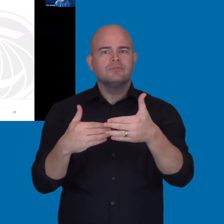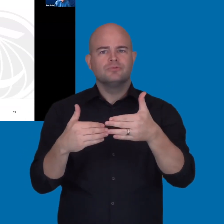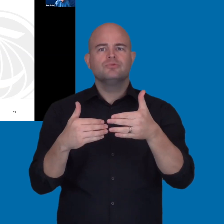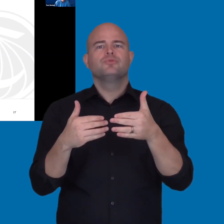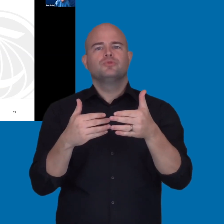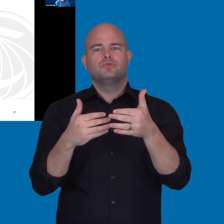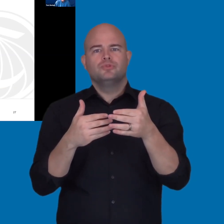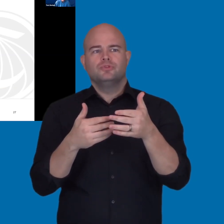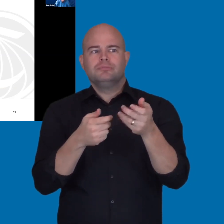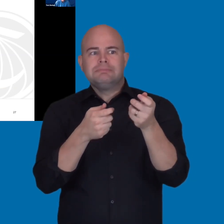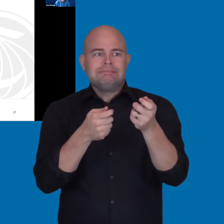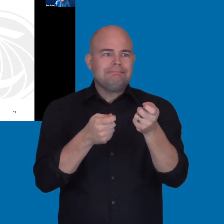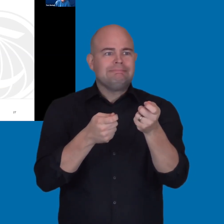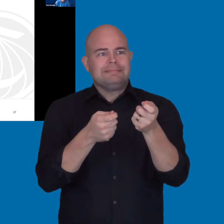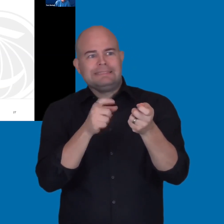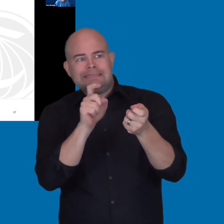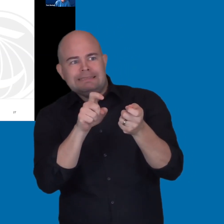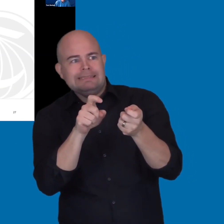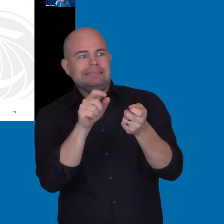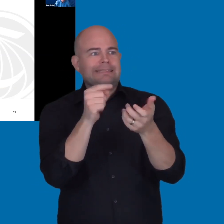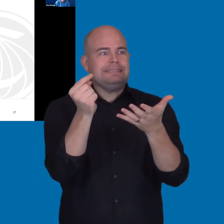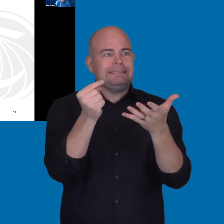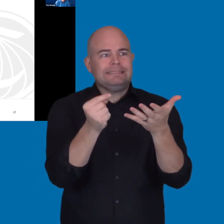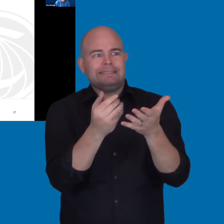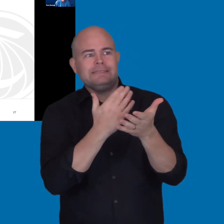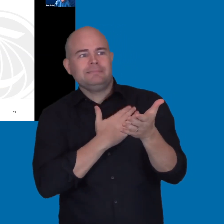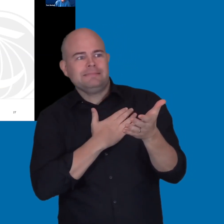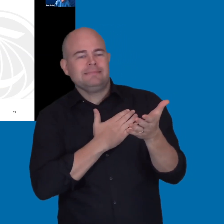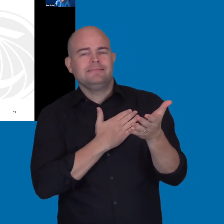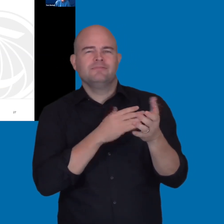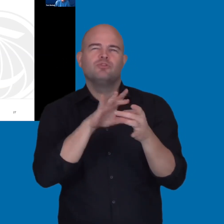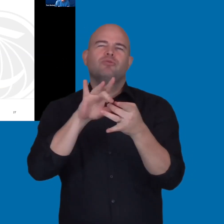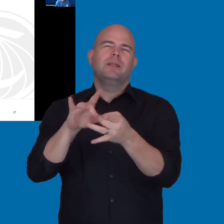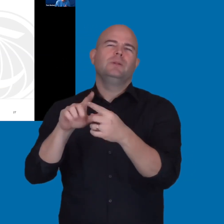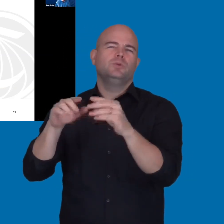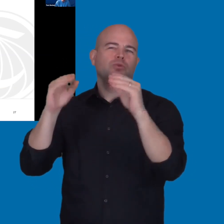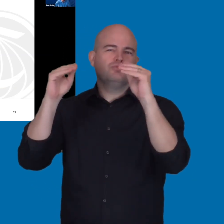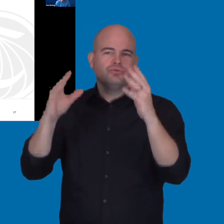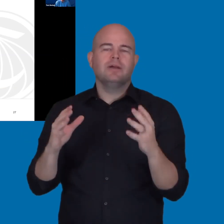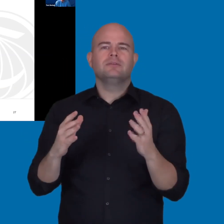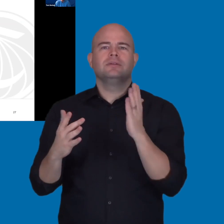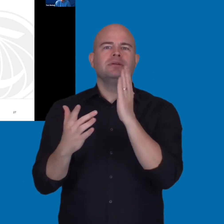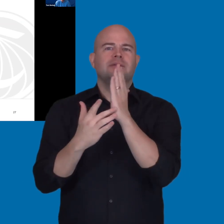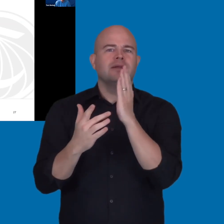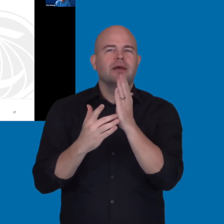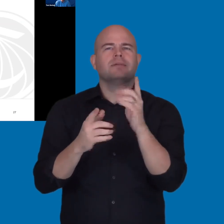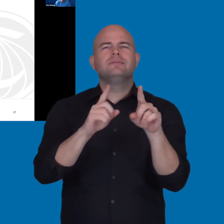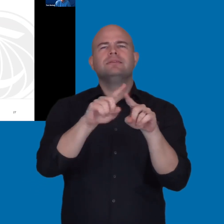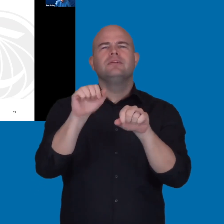the things that are currently, they're classroom and faculty driven requests. So, things related to instruction.